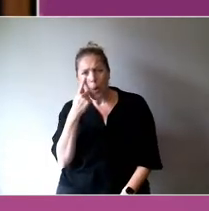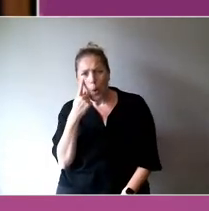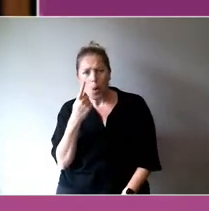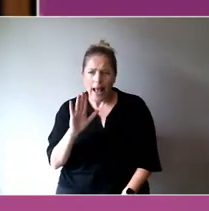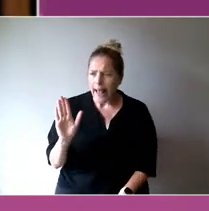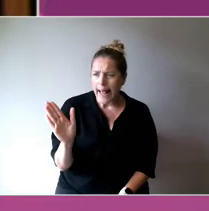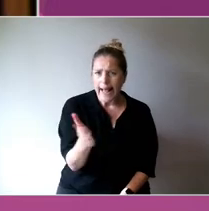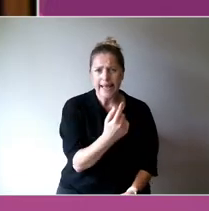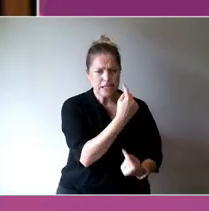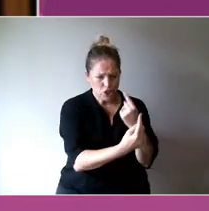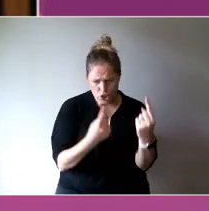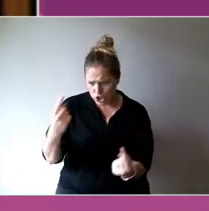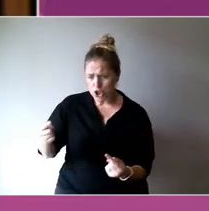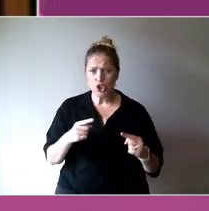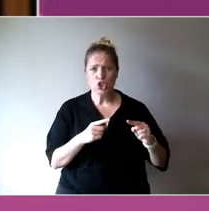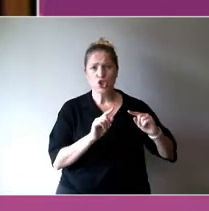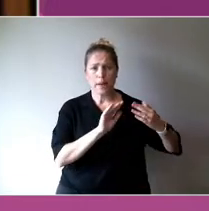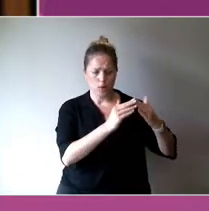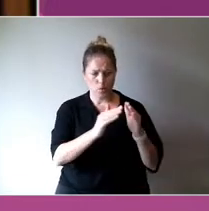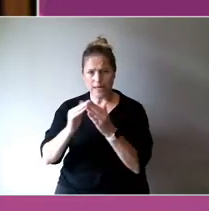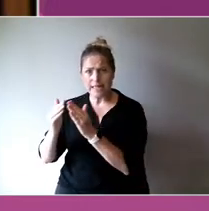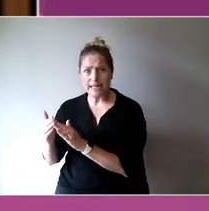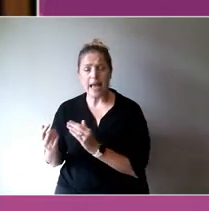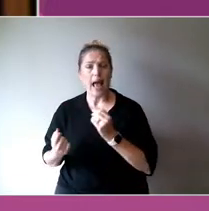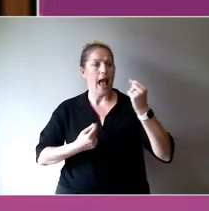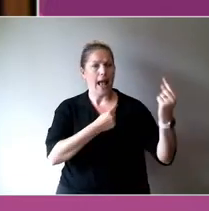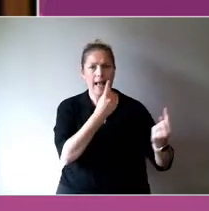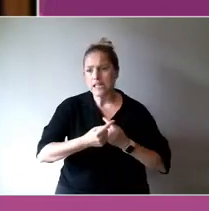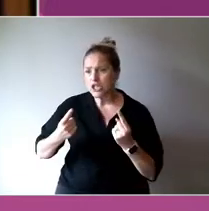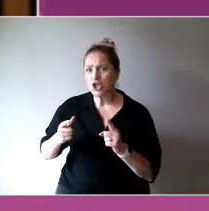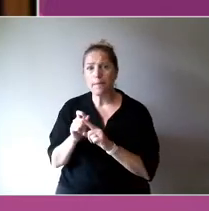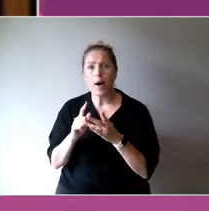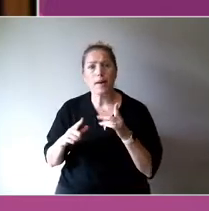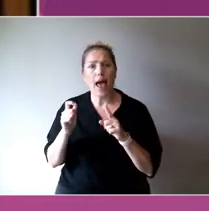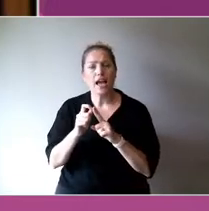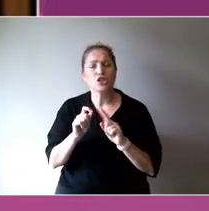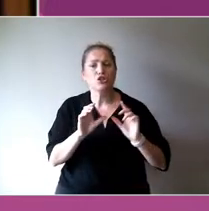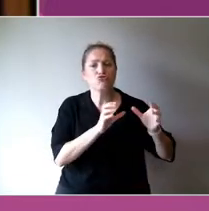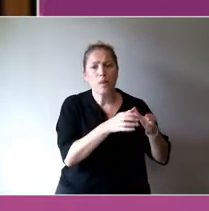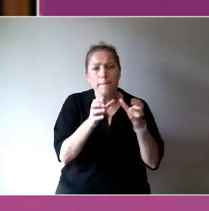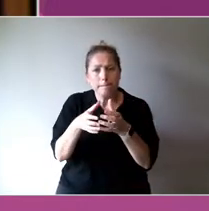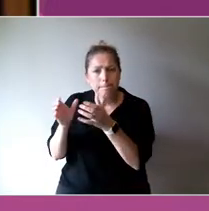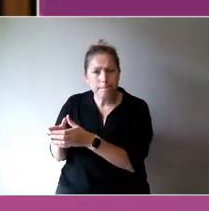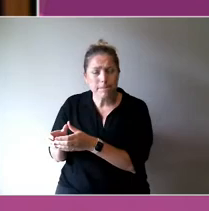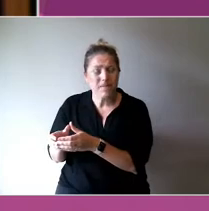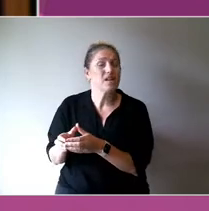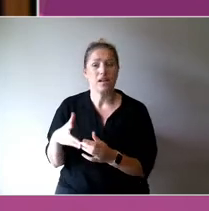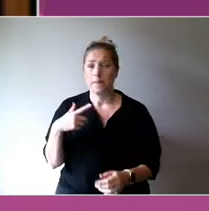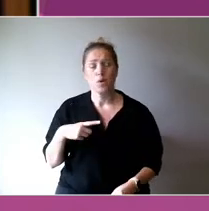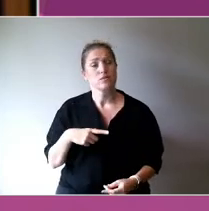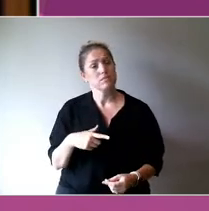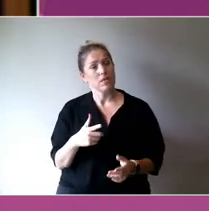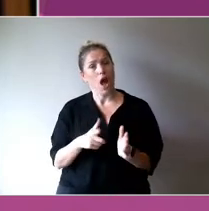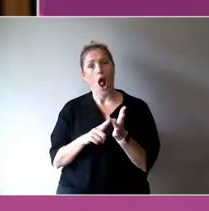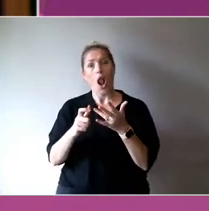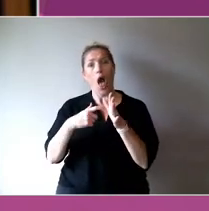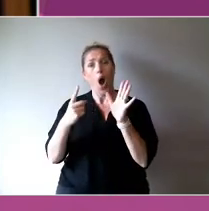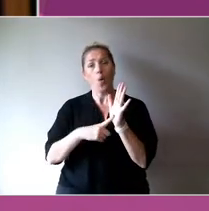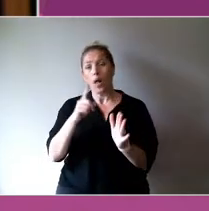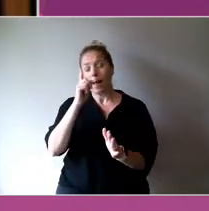group, because there's so much difference and variation. And local people collaborating and coming together around what's needed in the community